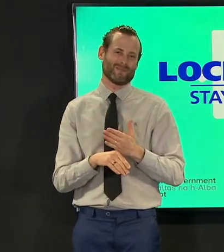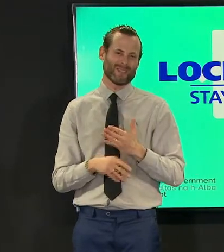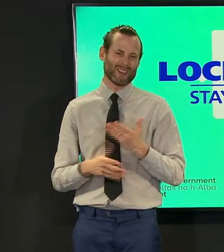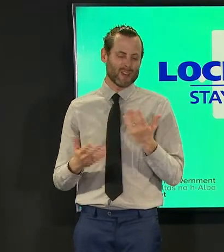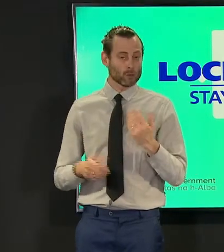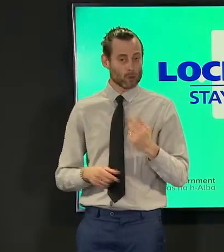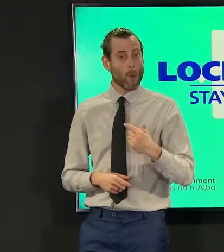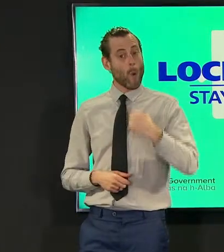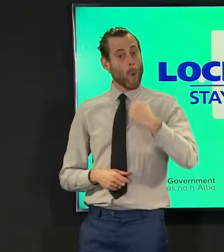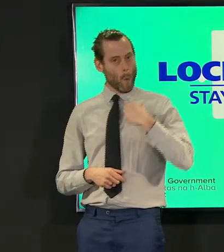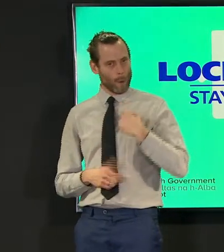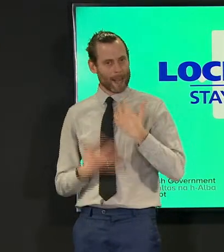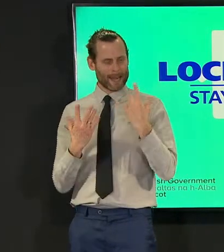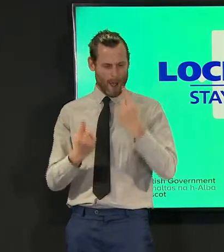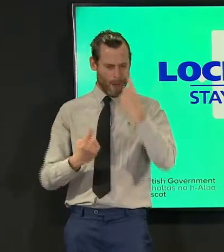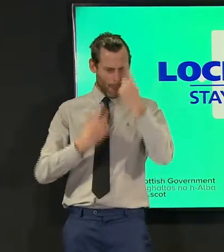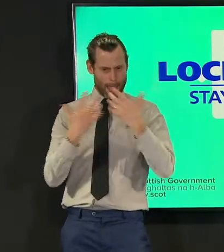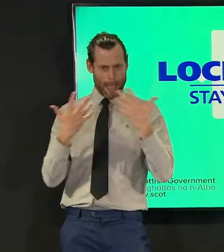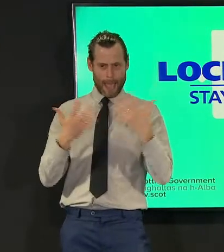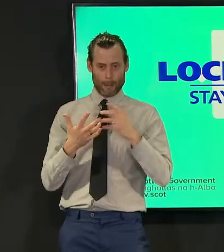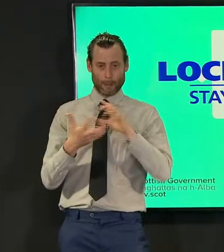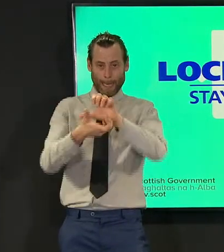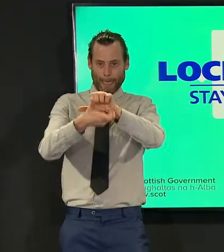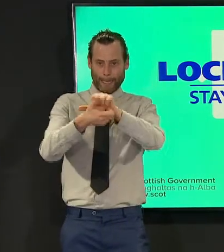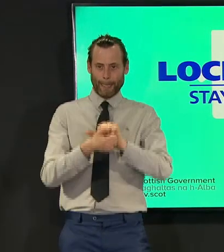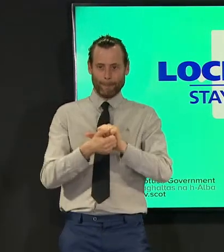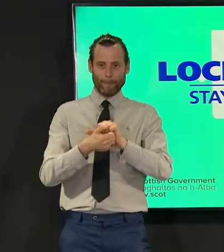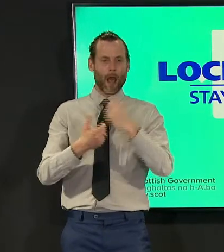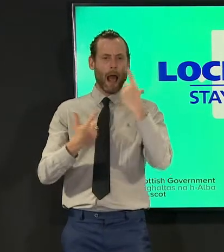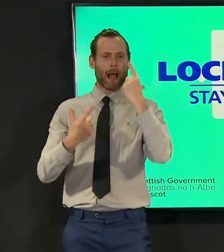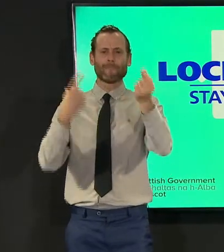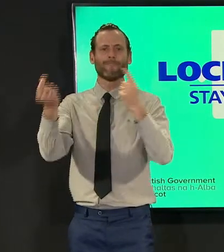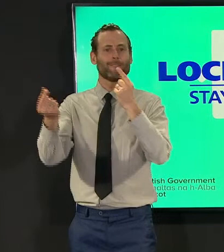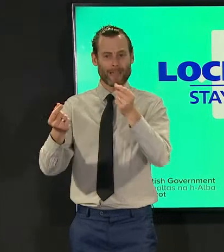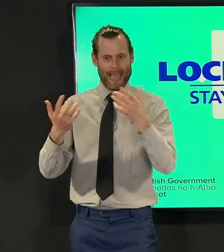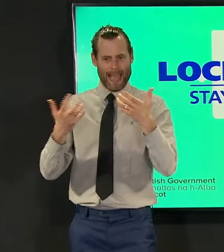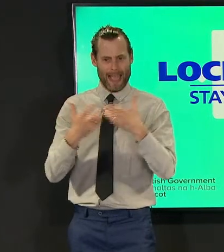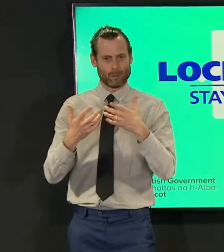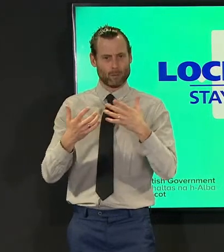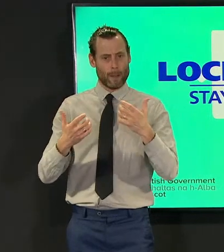work is underway that will come to me at the end of this month that mobilization recovery group